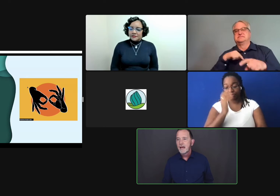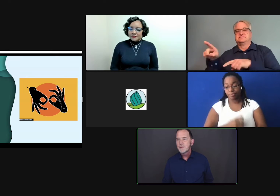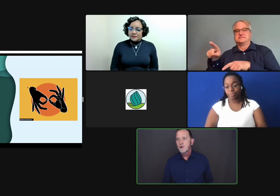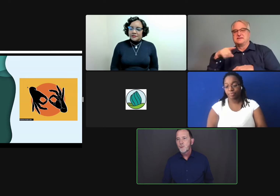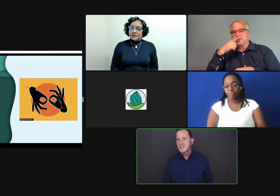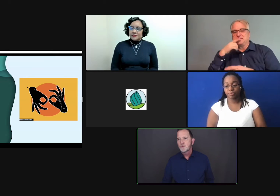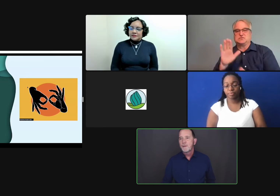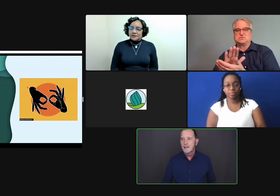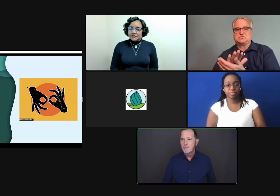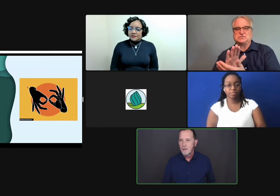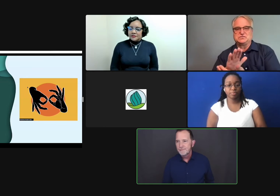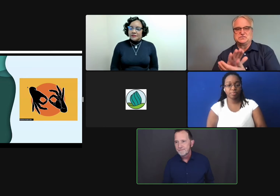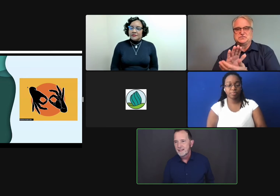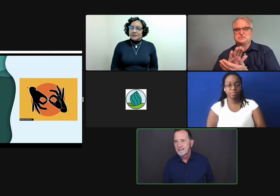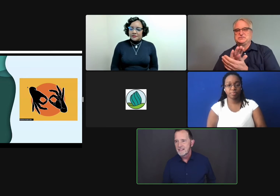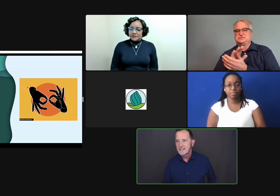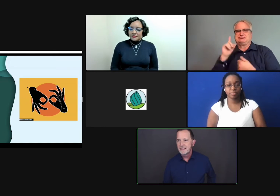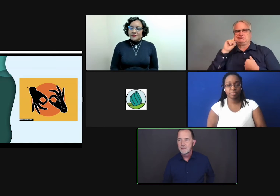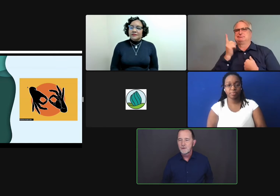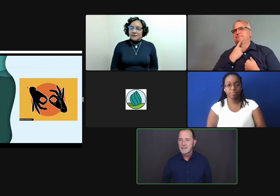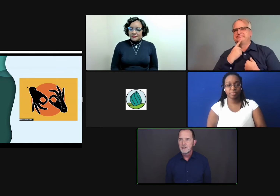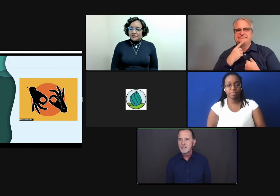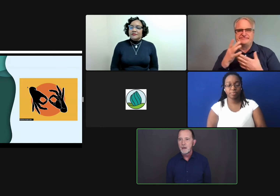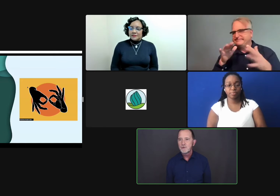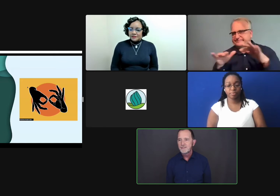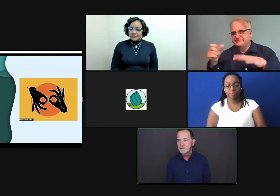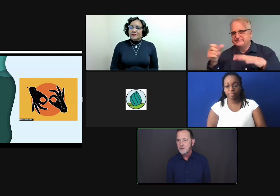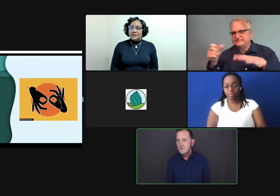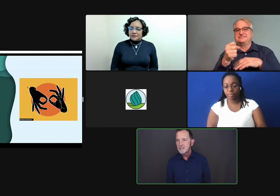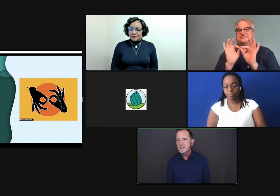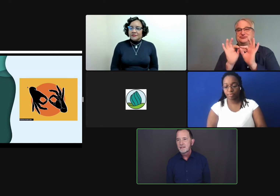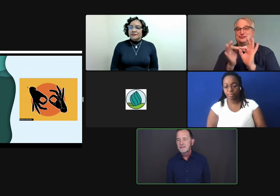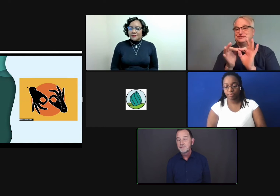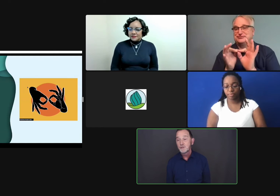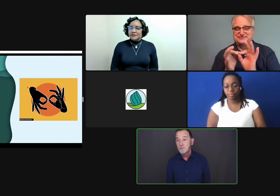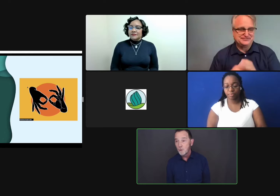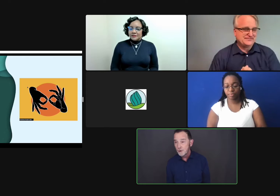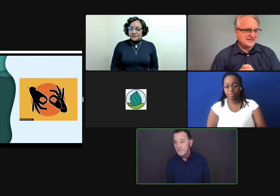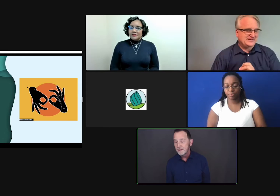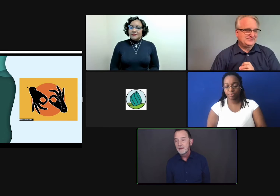As we know, there was the rubella bubble in the '60s. There was a large number of deaf students and deaf children born.